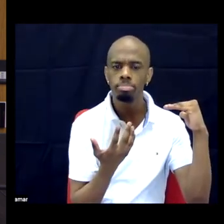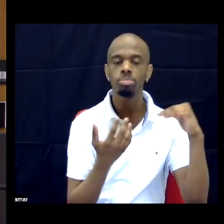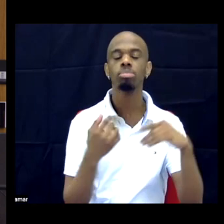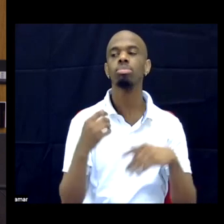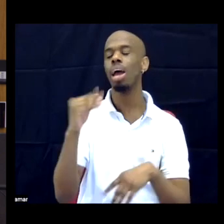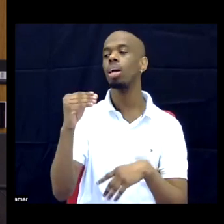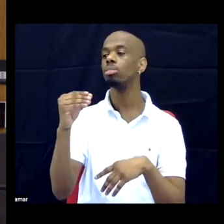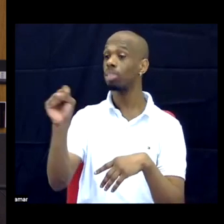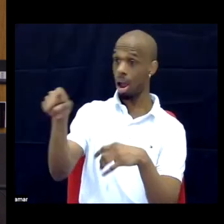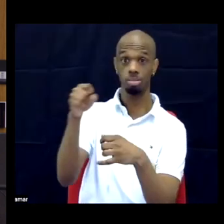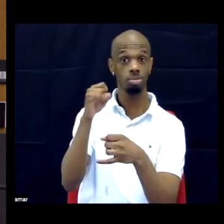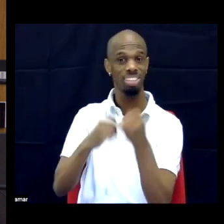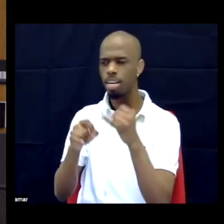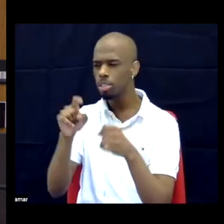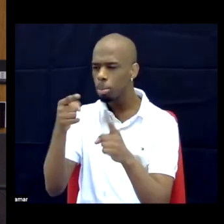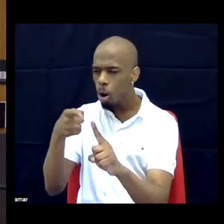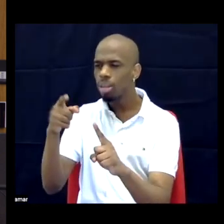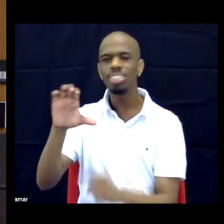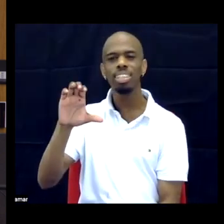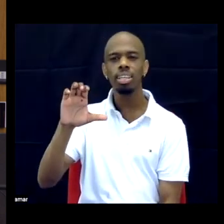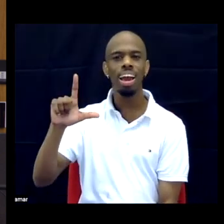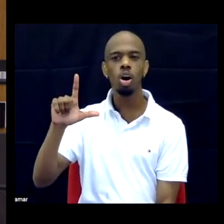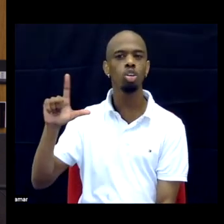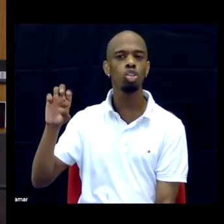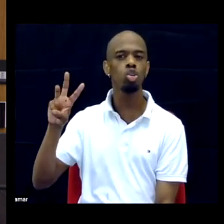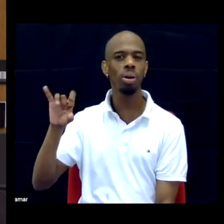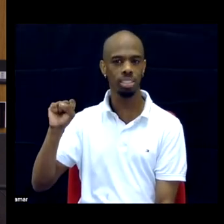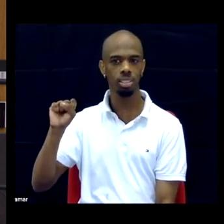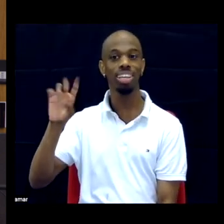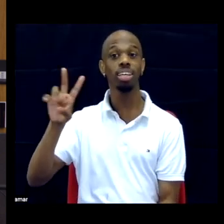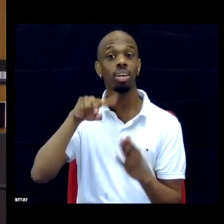And then yeah, that last point of TL Lewis's definition, you do not have to be disabled